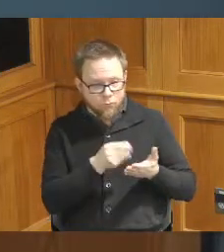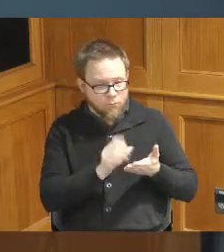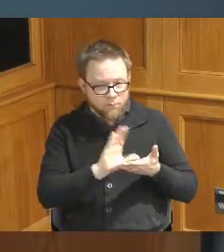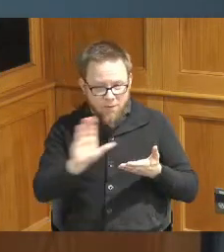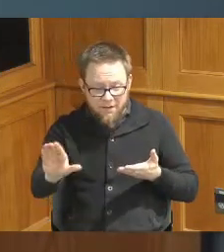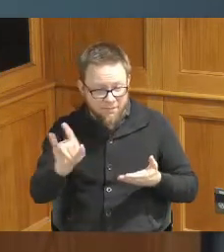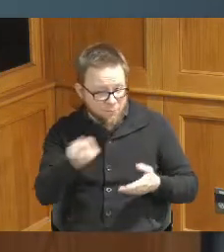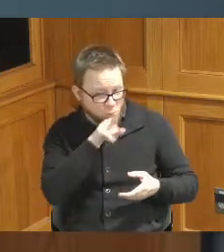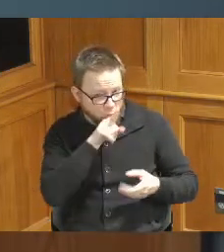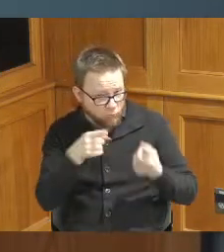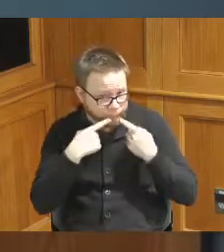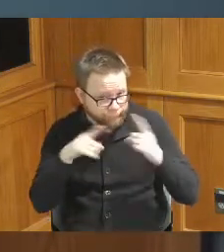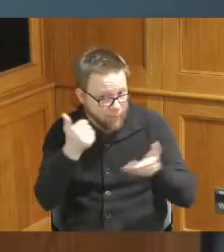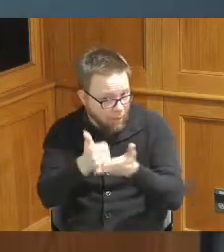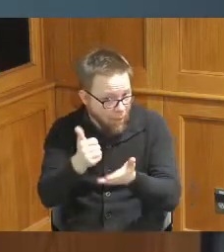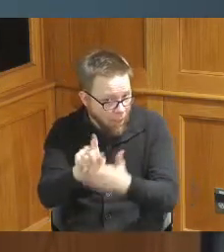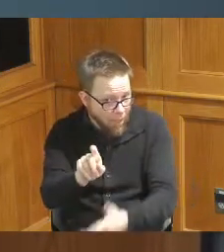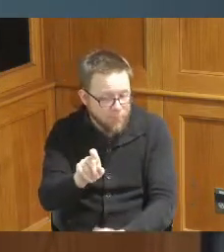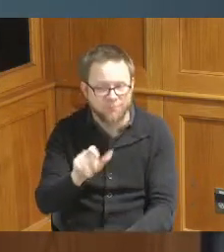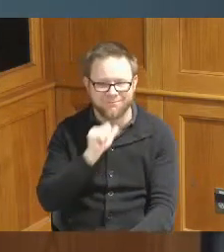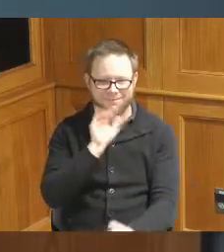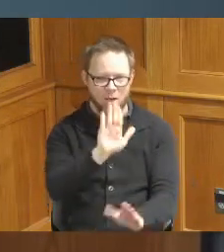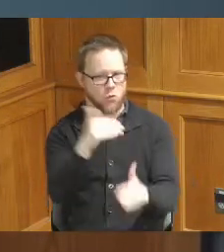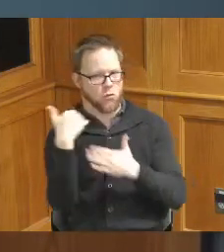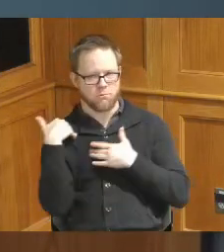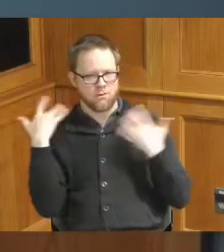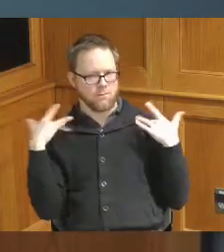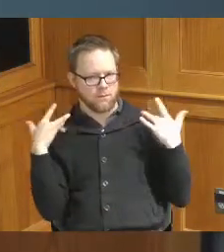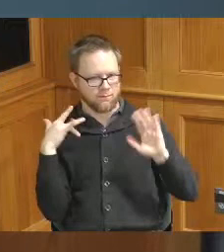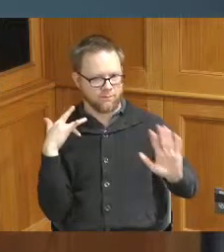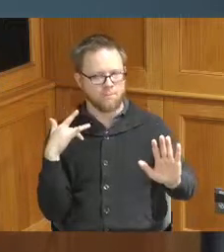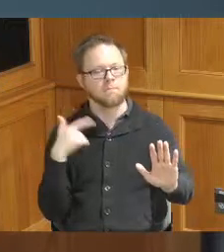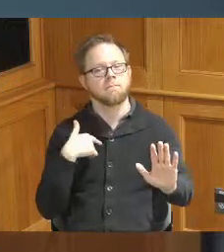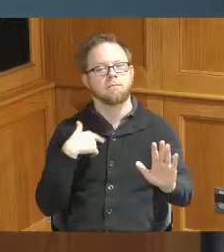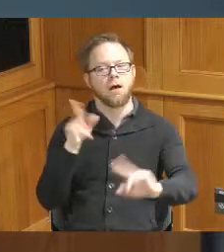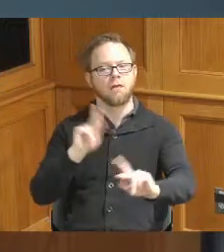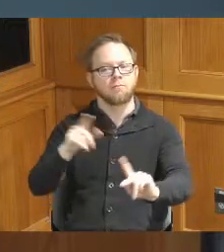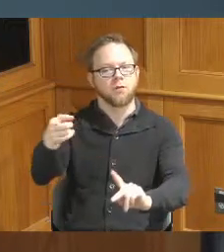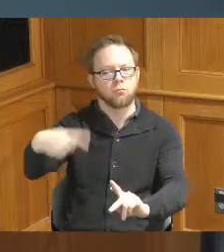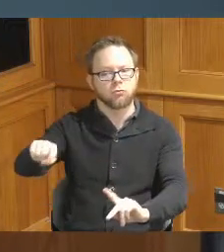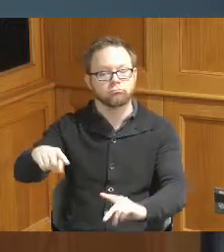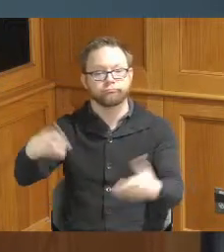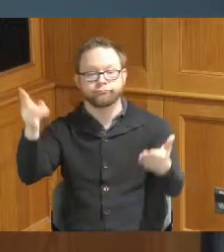to share that that's not on you I'm saying that to the people that's once they've signed the contract